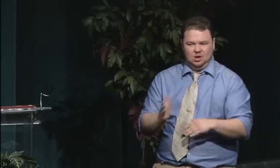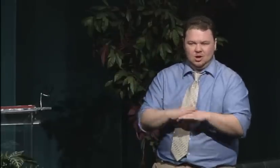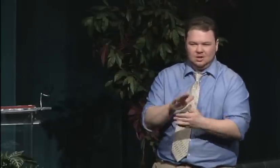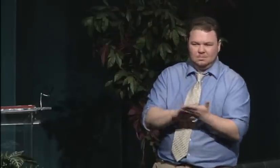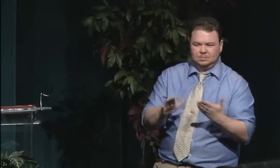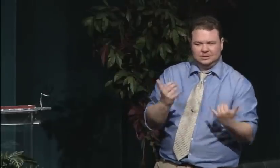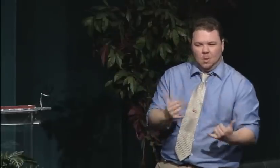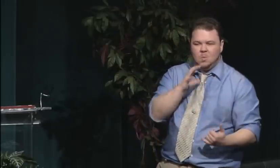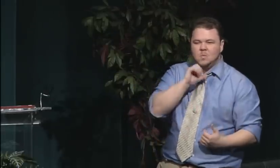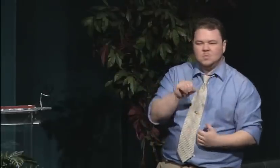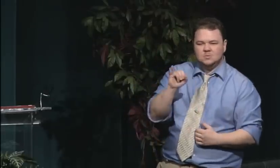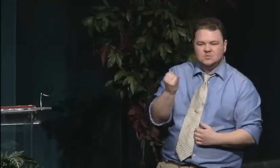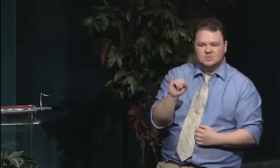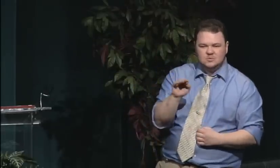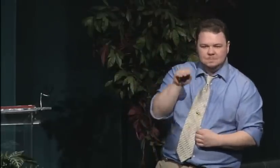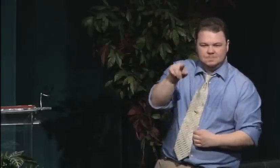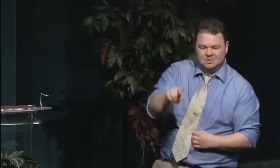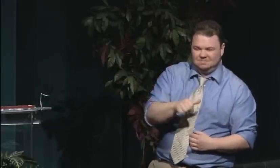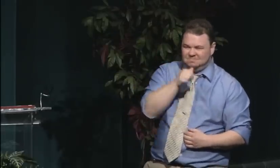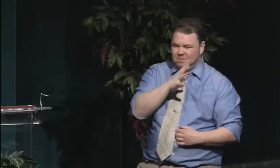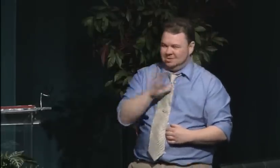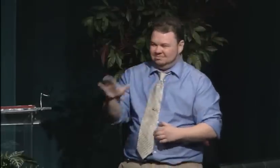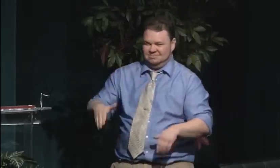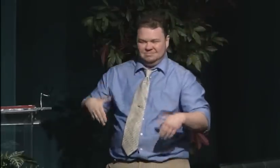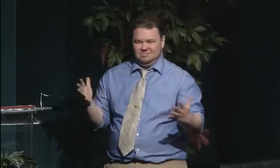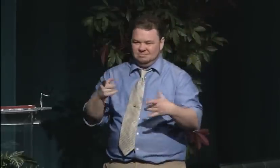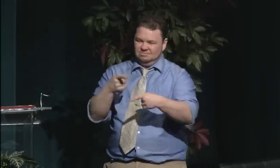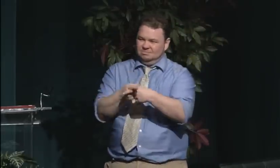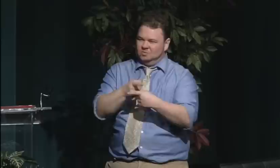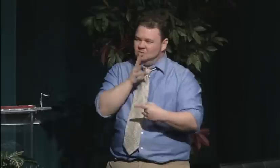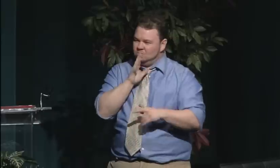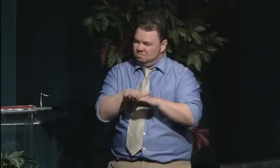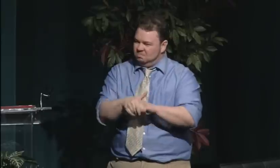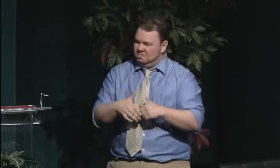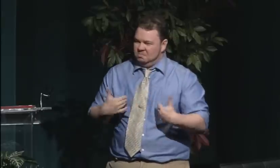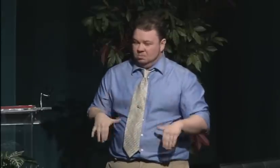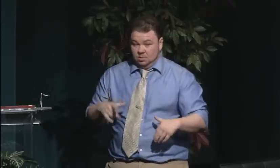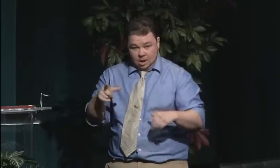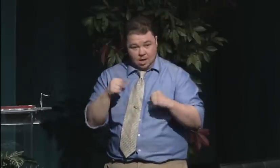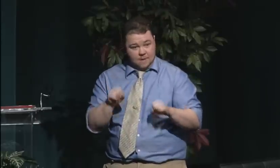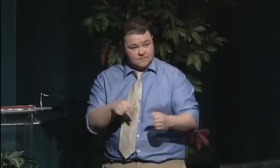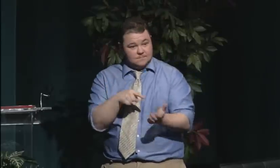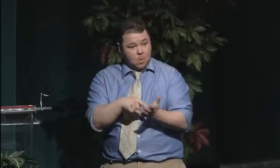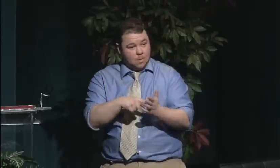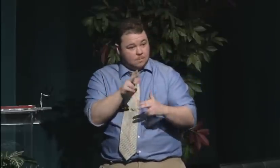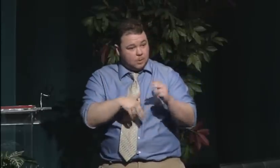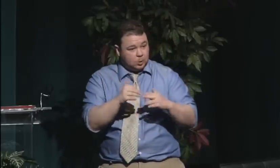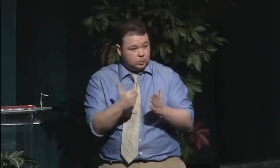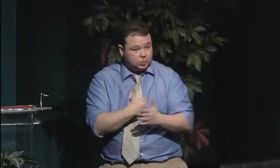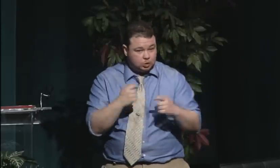In 1885, the Western Society said that